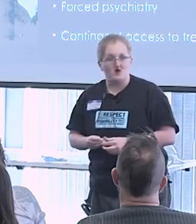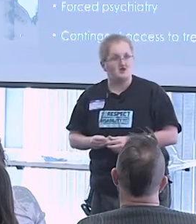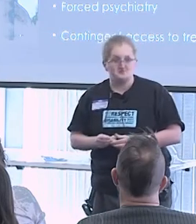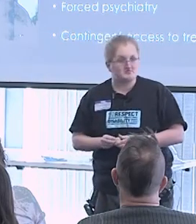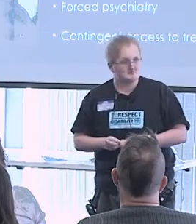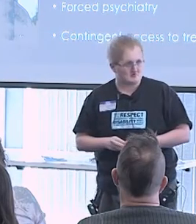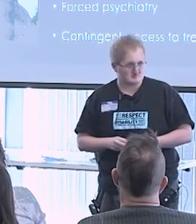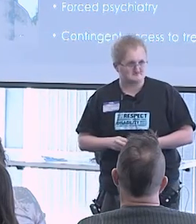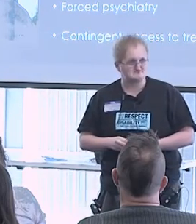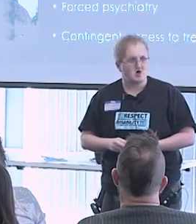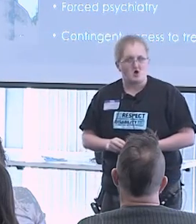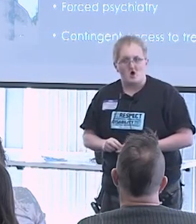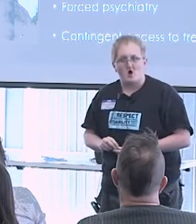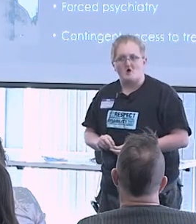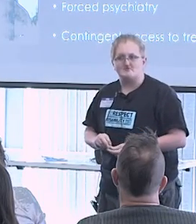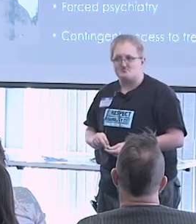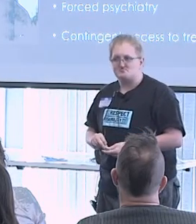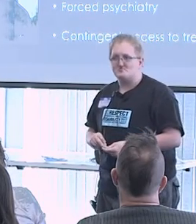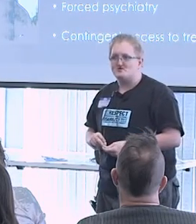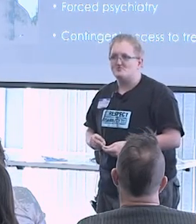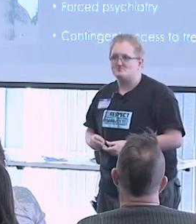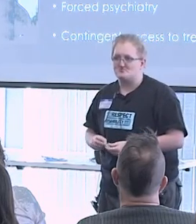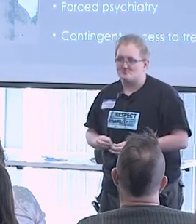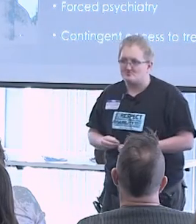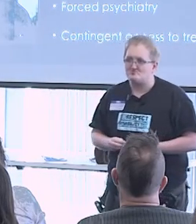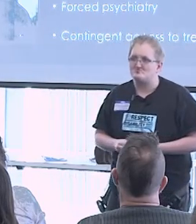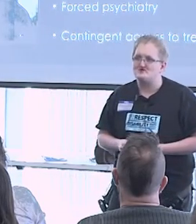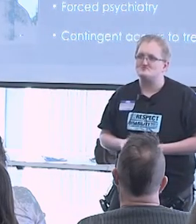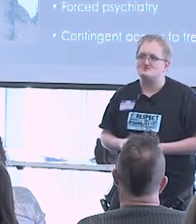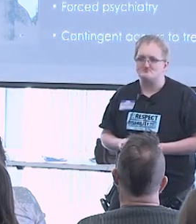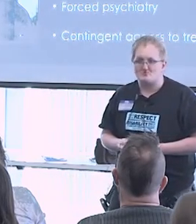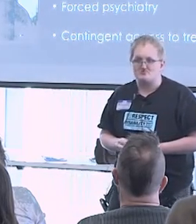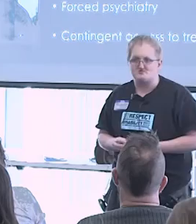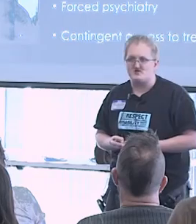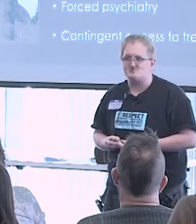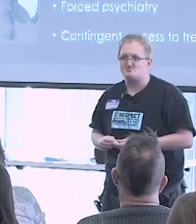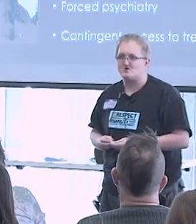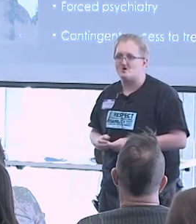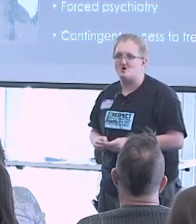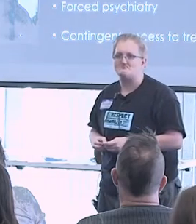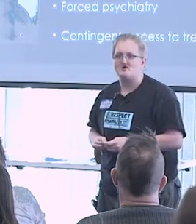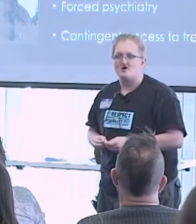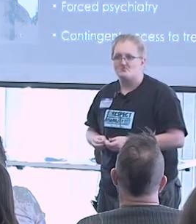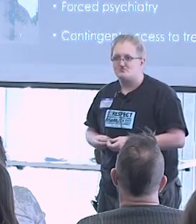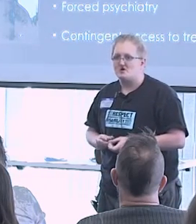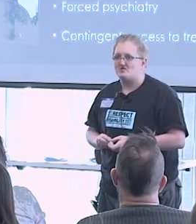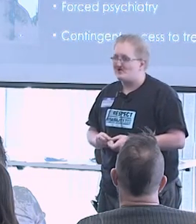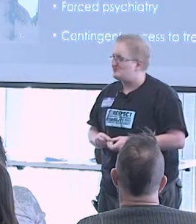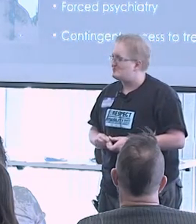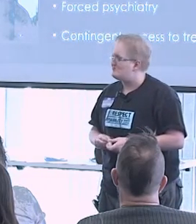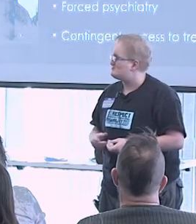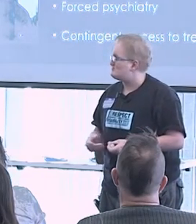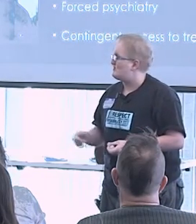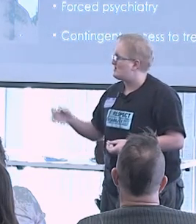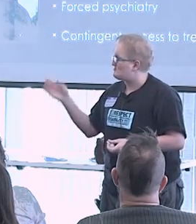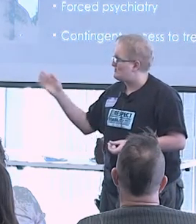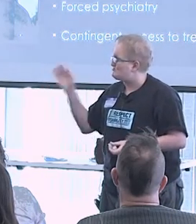It doesn't work. It's still used, still legal in most states, but increasingly it's being rejected.